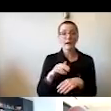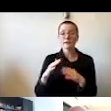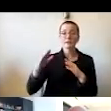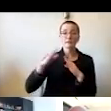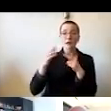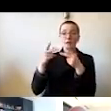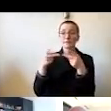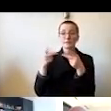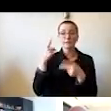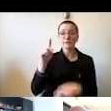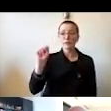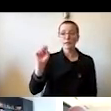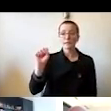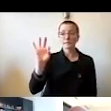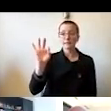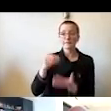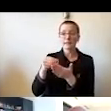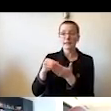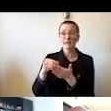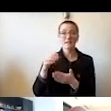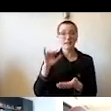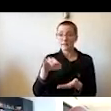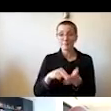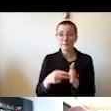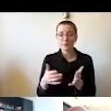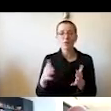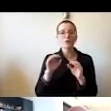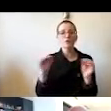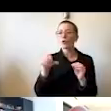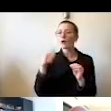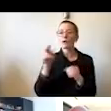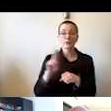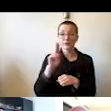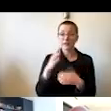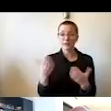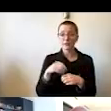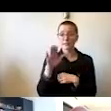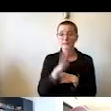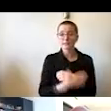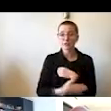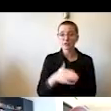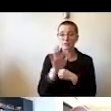which means that there's no other university in this nation that was awarded more funding this past year